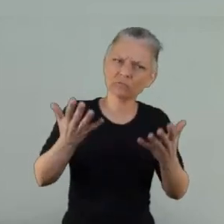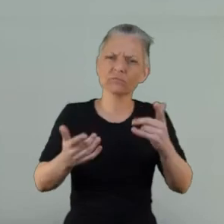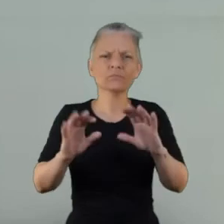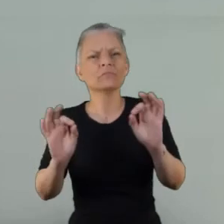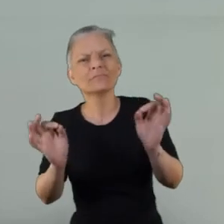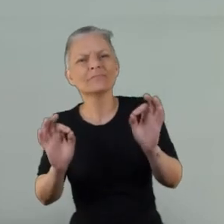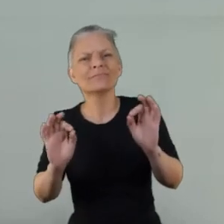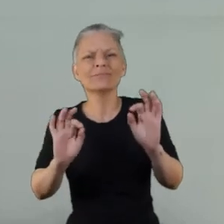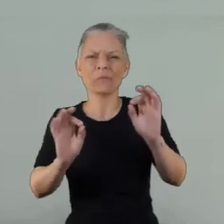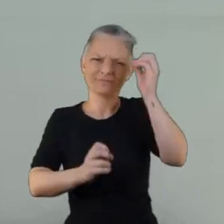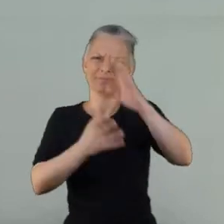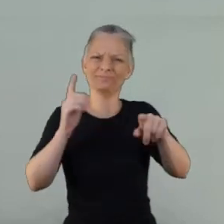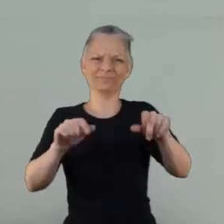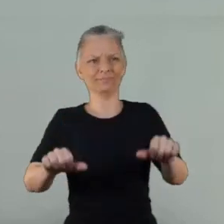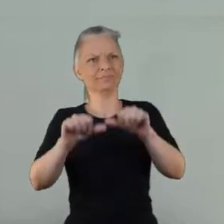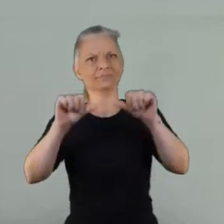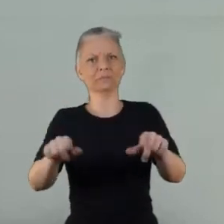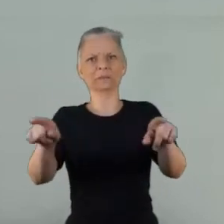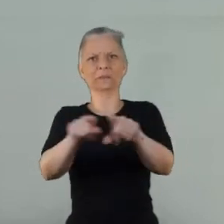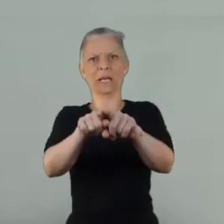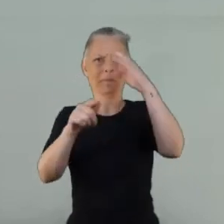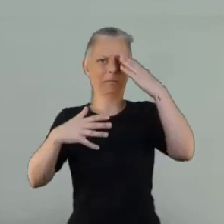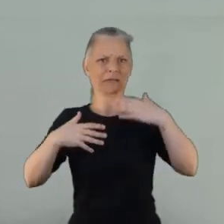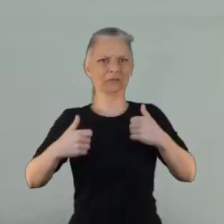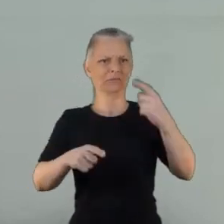them forward and they're just going to hit like a block.